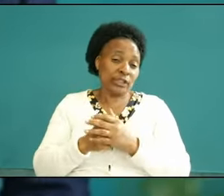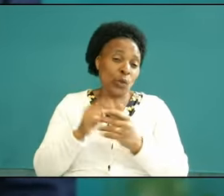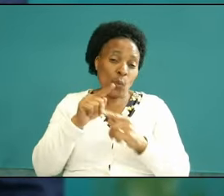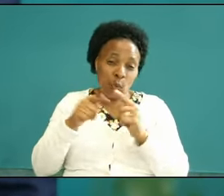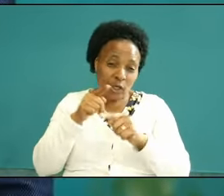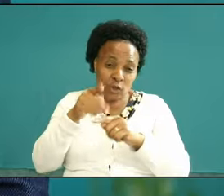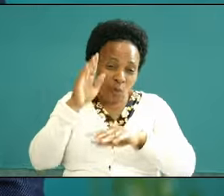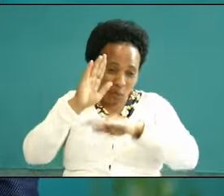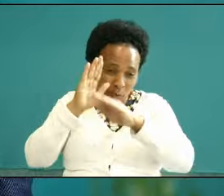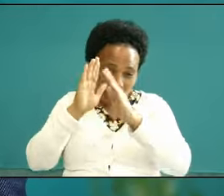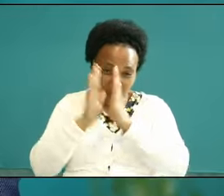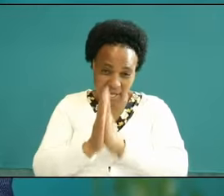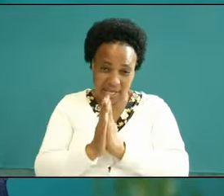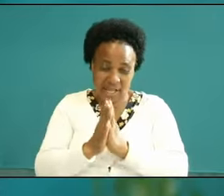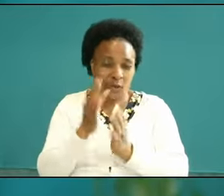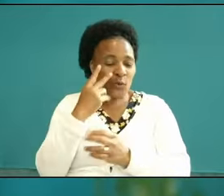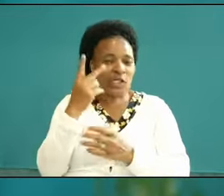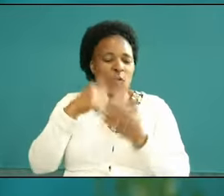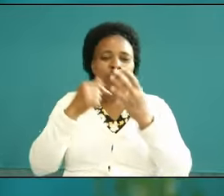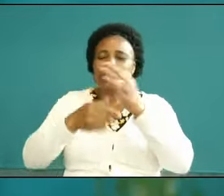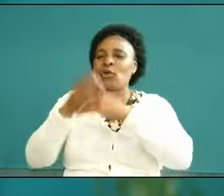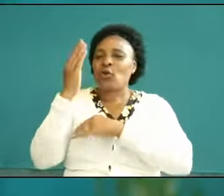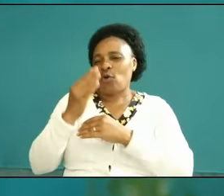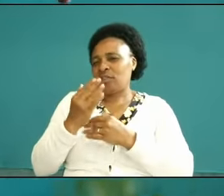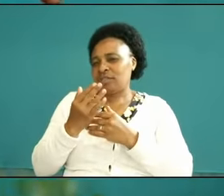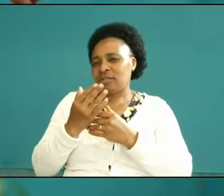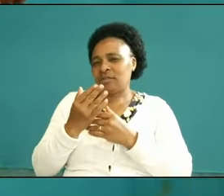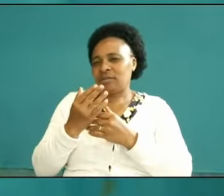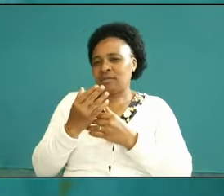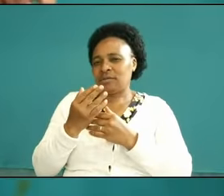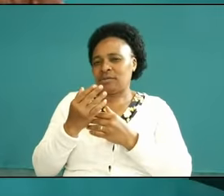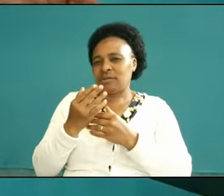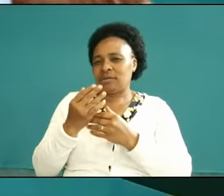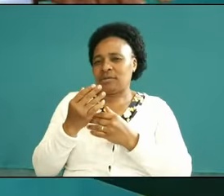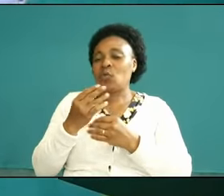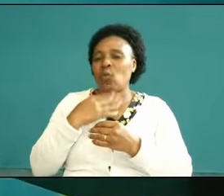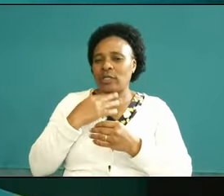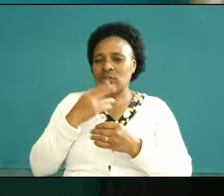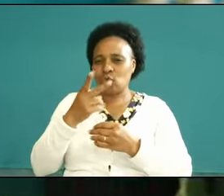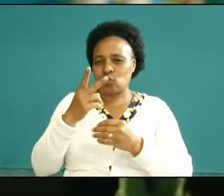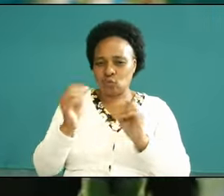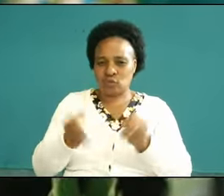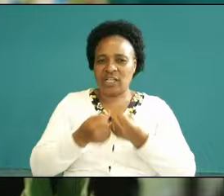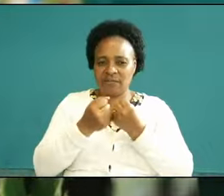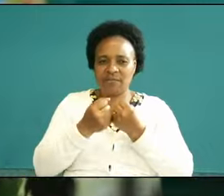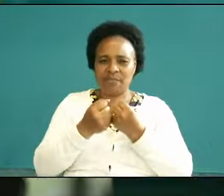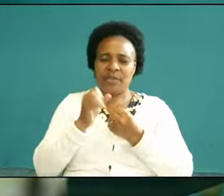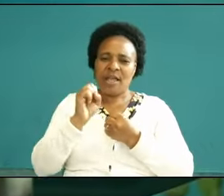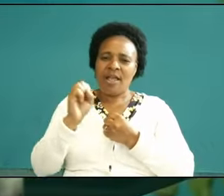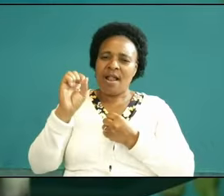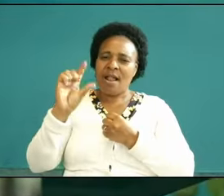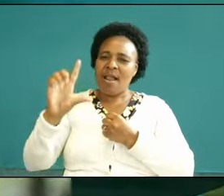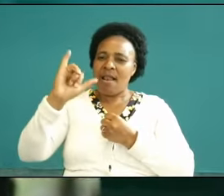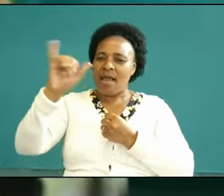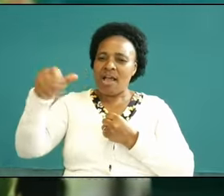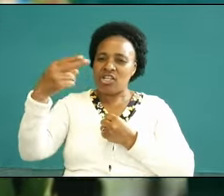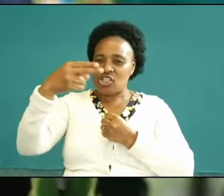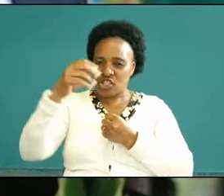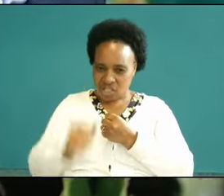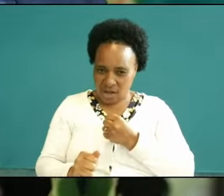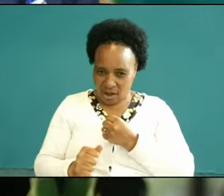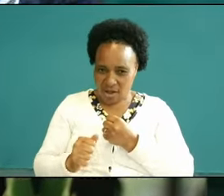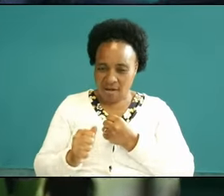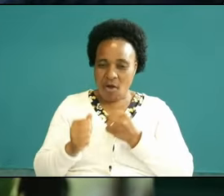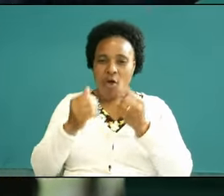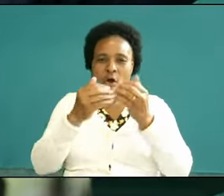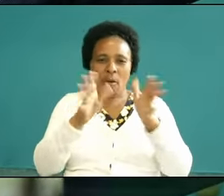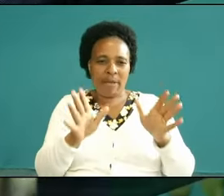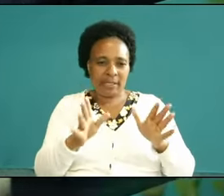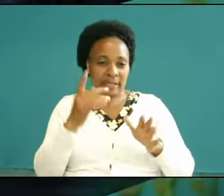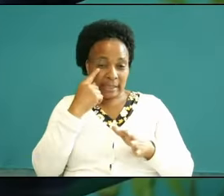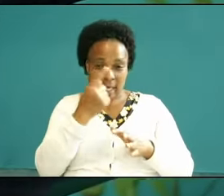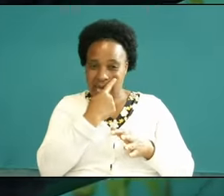you see what people don't see Elijah was seeing the help they have but a servant was seeing the